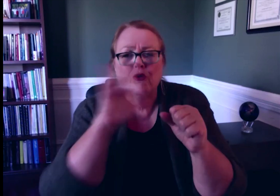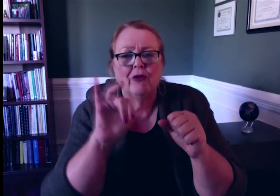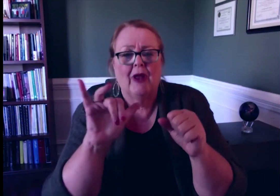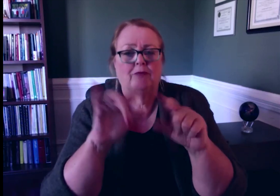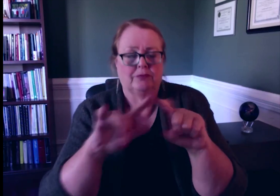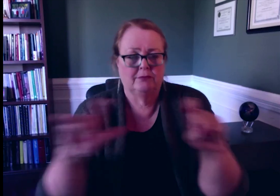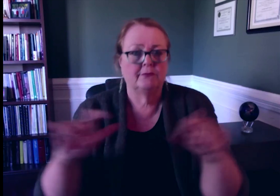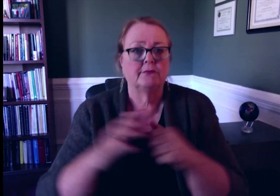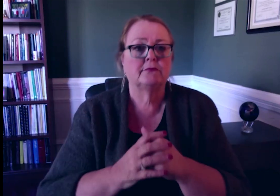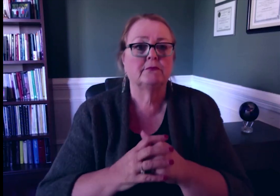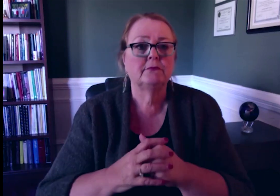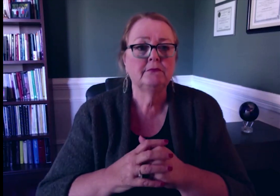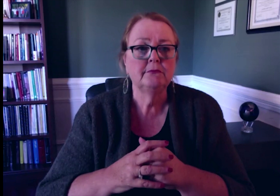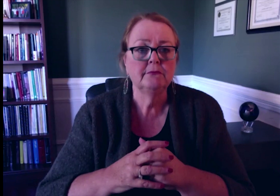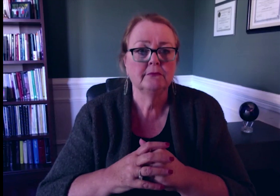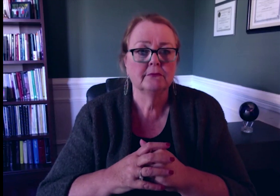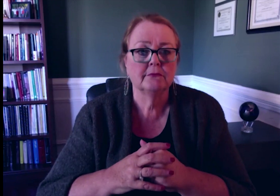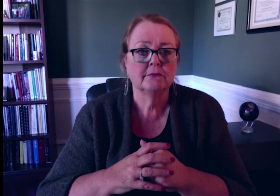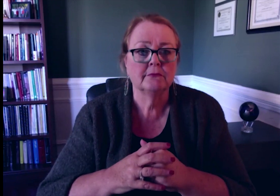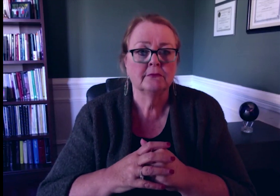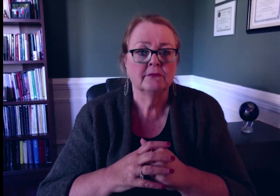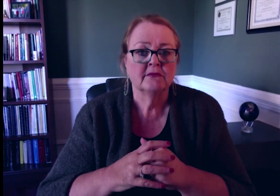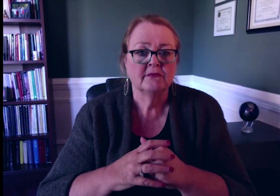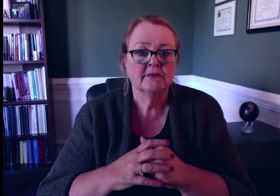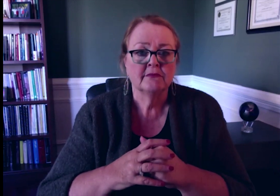and what they should look like in the future and that report is due later this month.